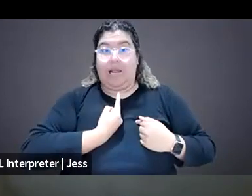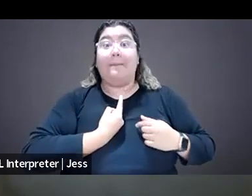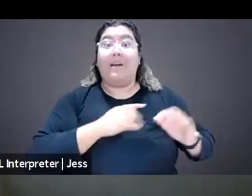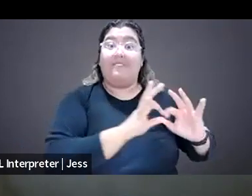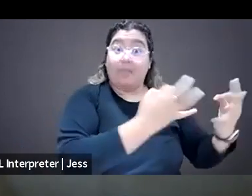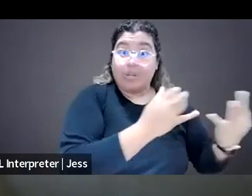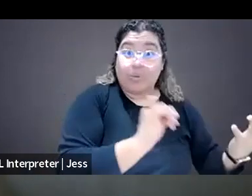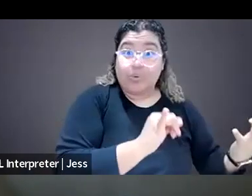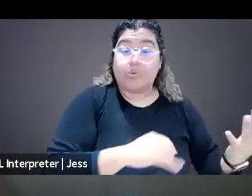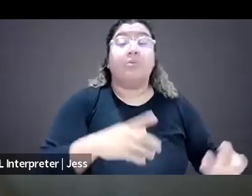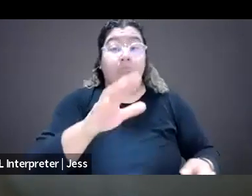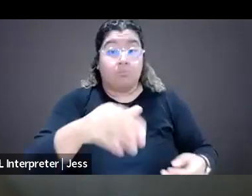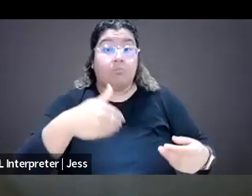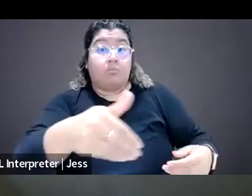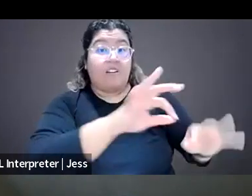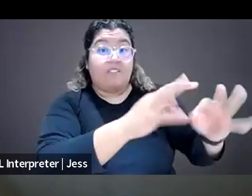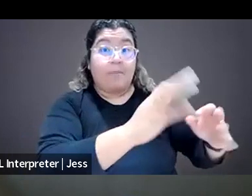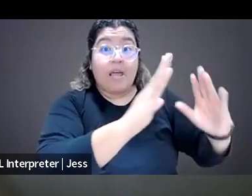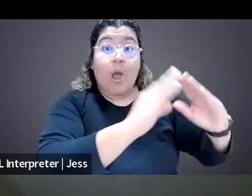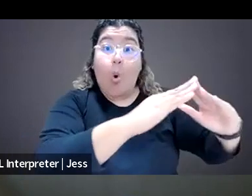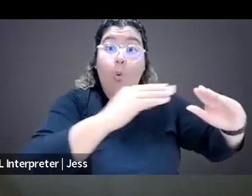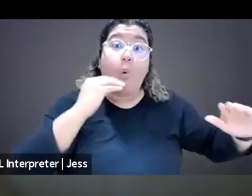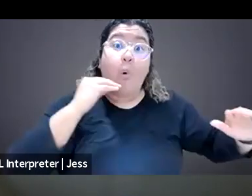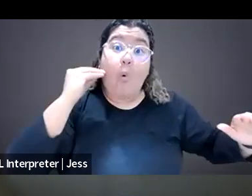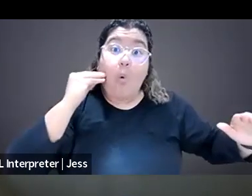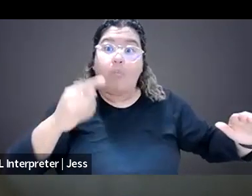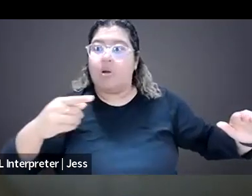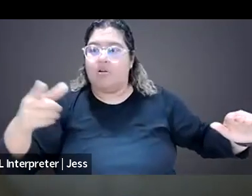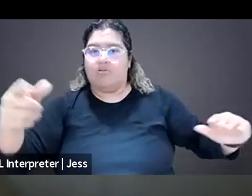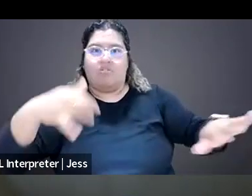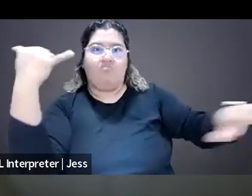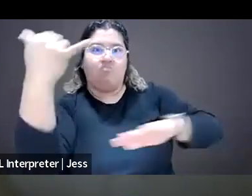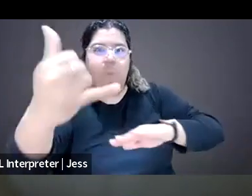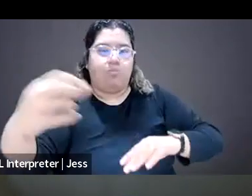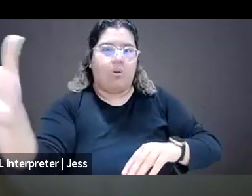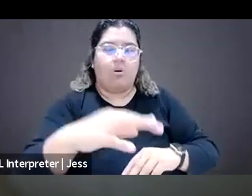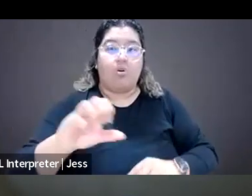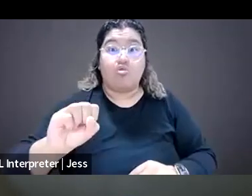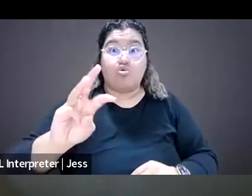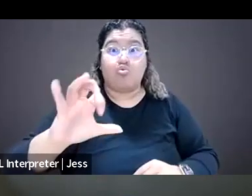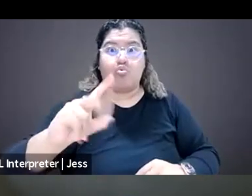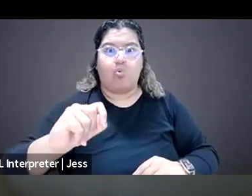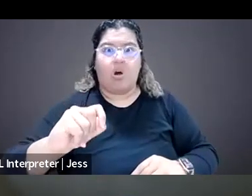My sister who is married to a non-white woman, you know, they tried to say that she's an illegal immigrant.